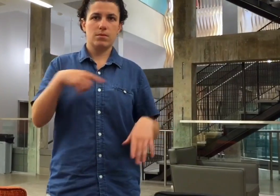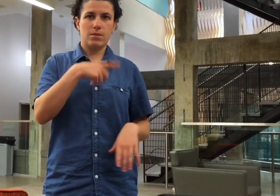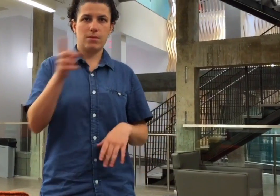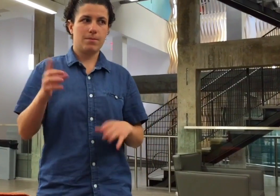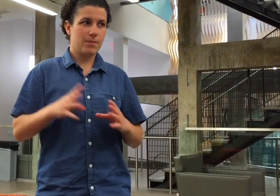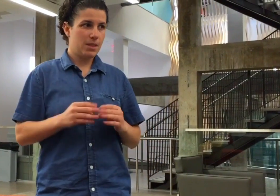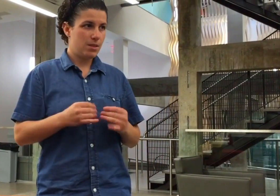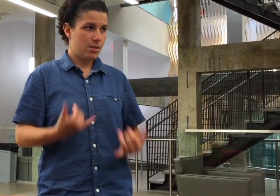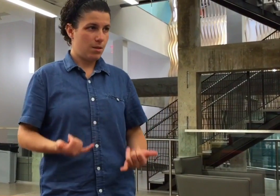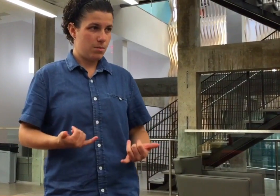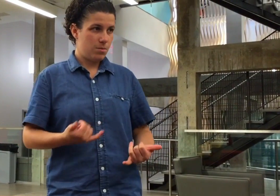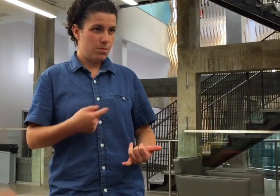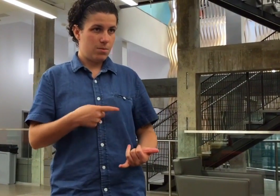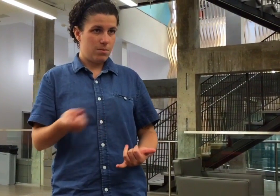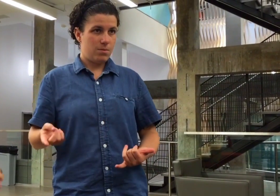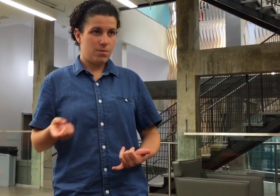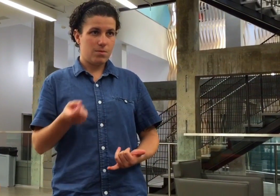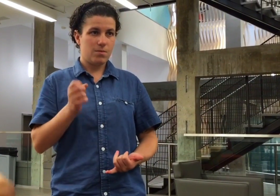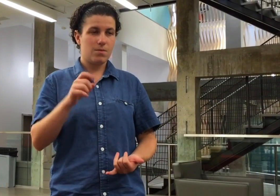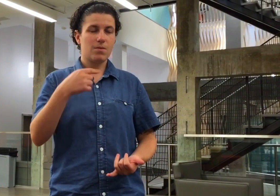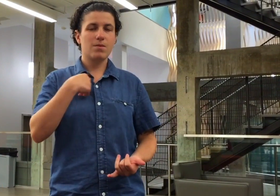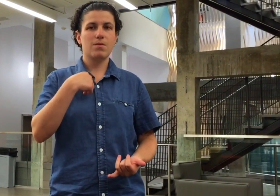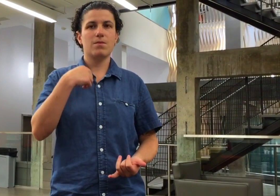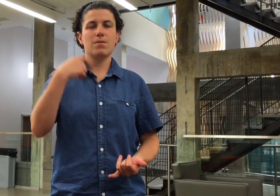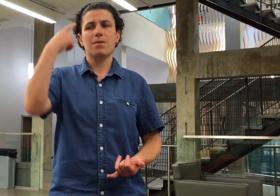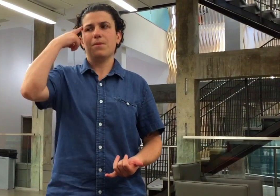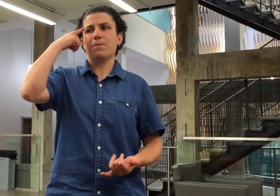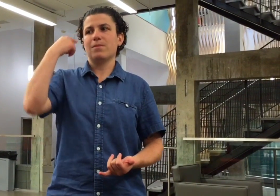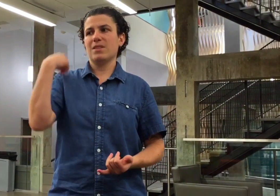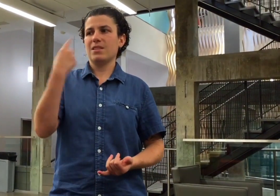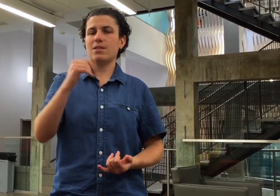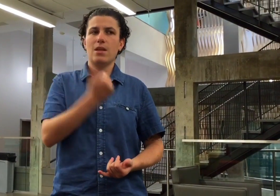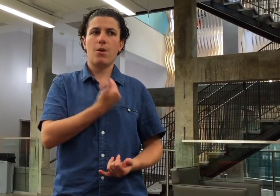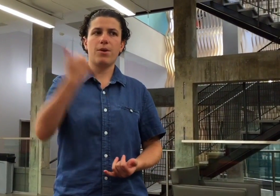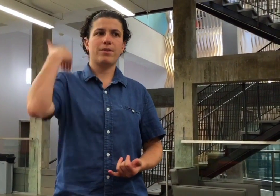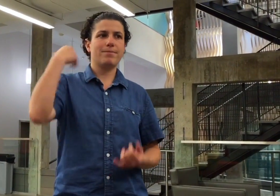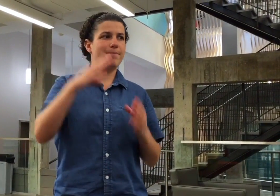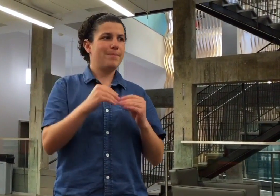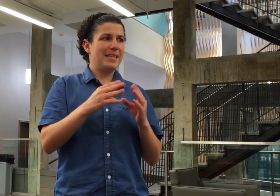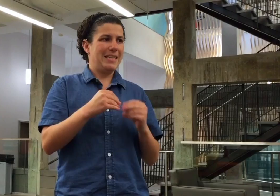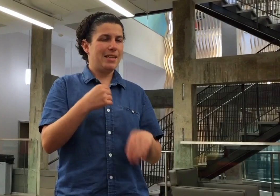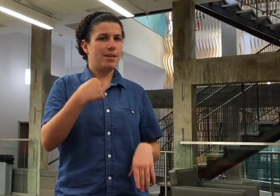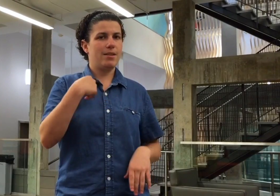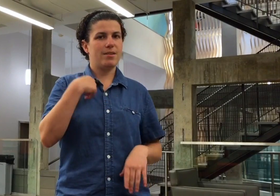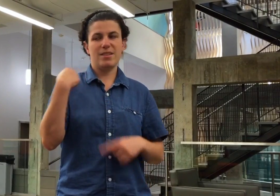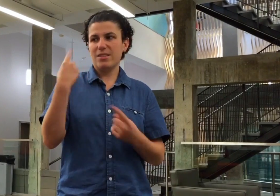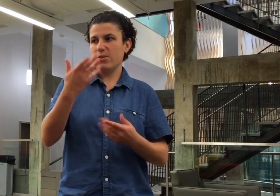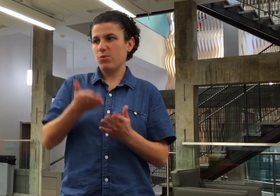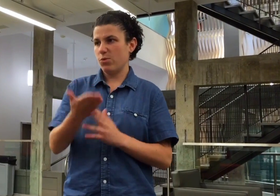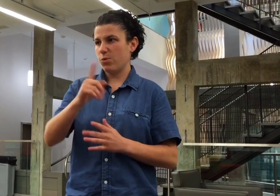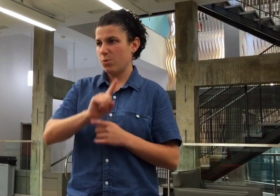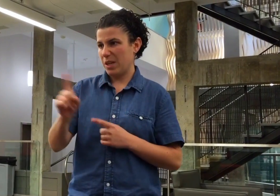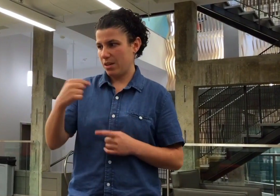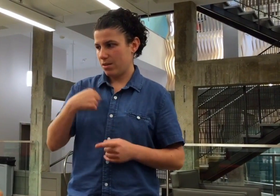Olivia: Are you in middle of the meeting right now? Since our last meeting, I have been noticing people